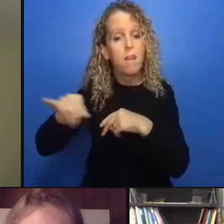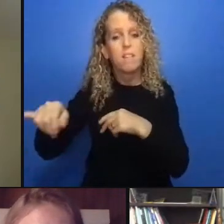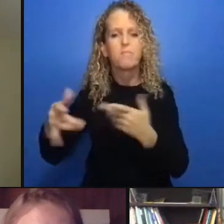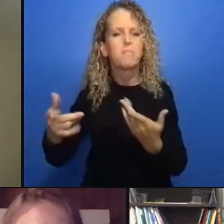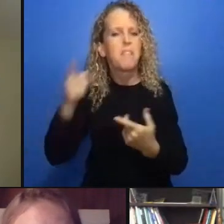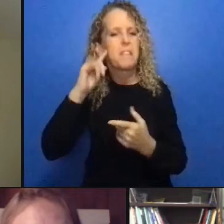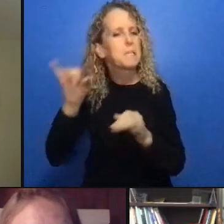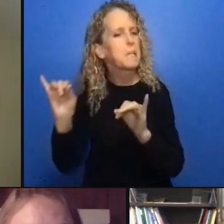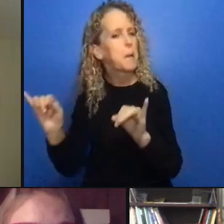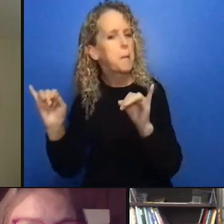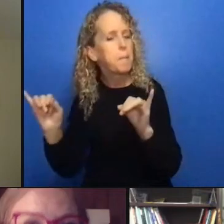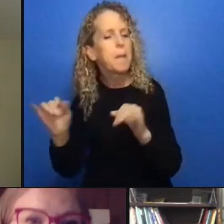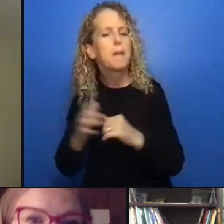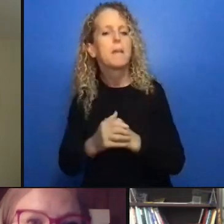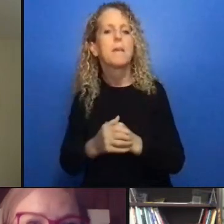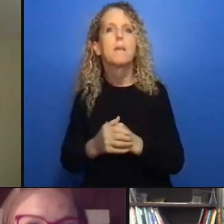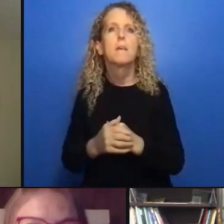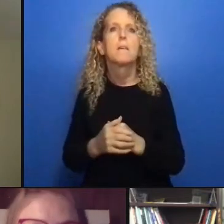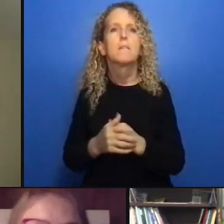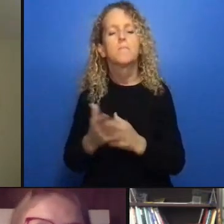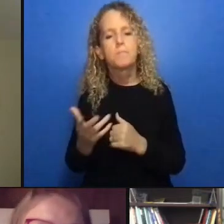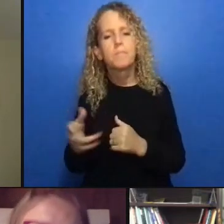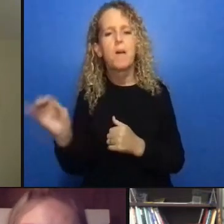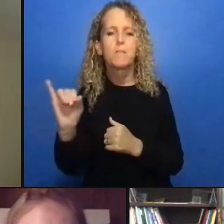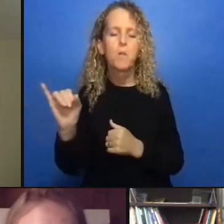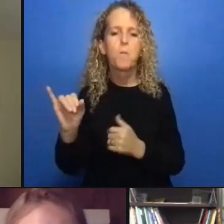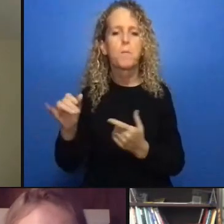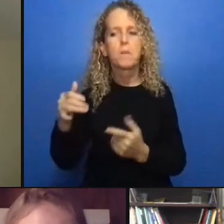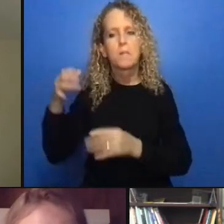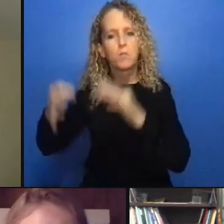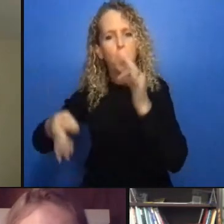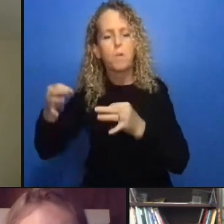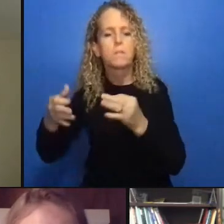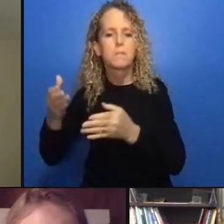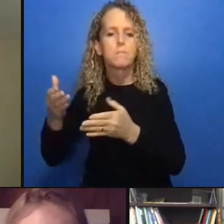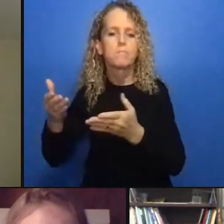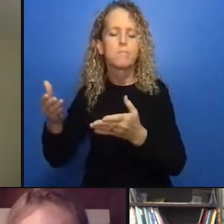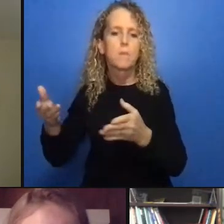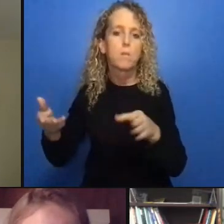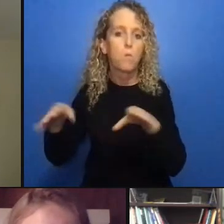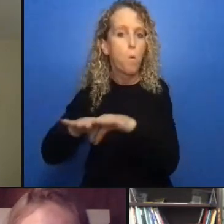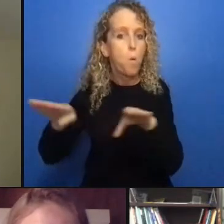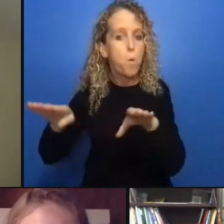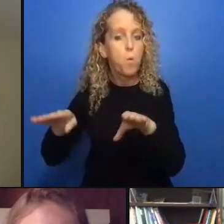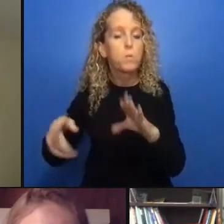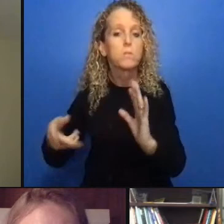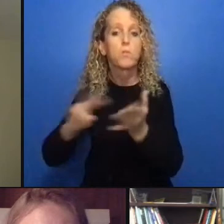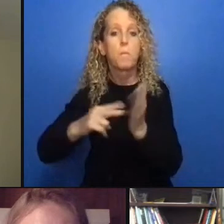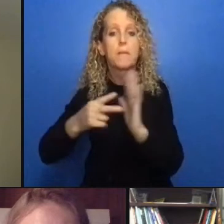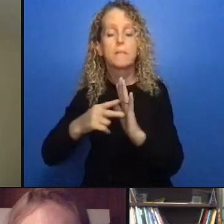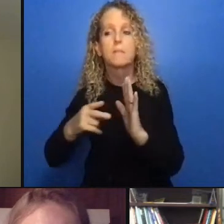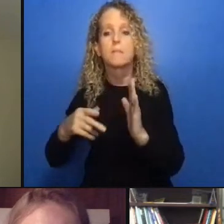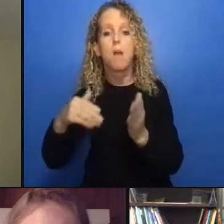drawing on the knowledge internal to communities themselves as to you know what the problems are